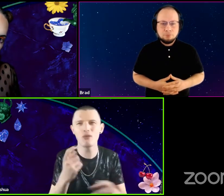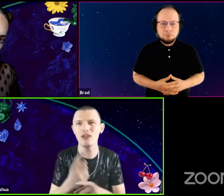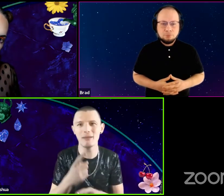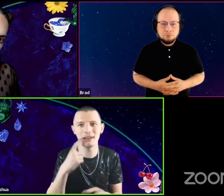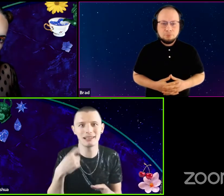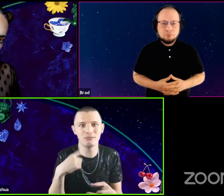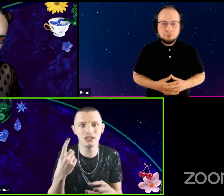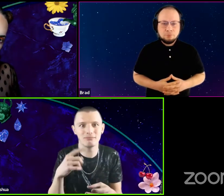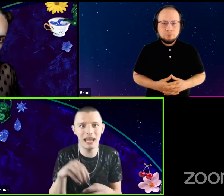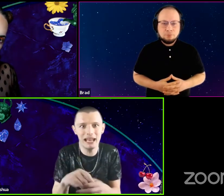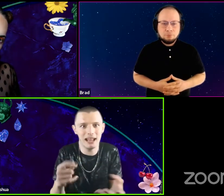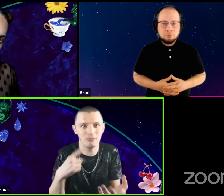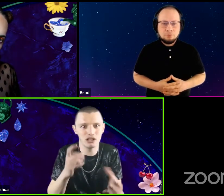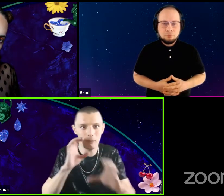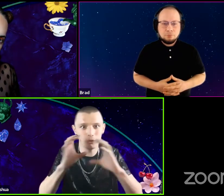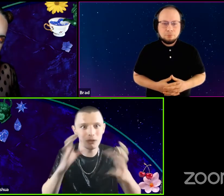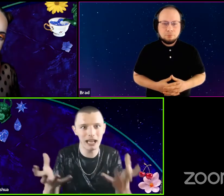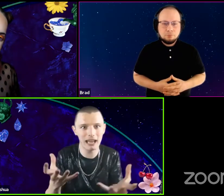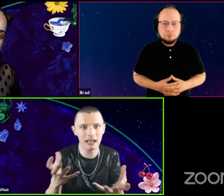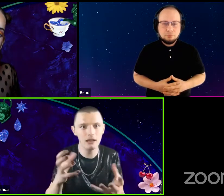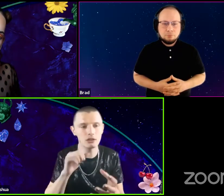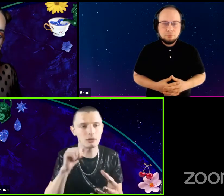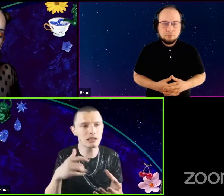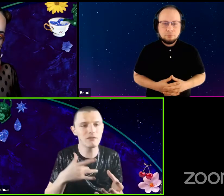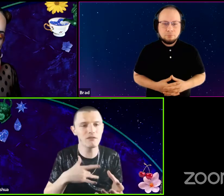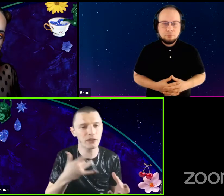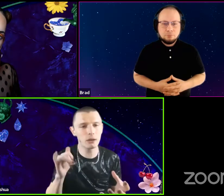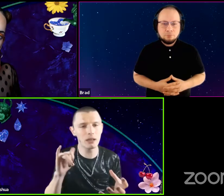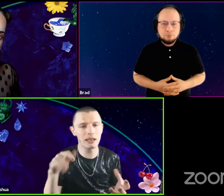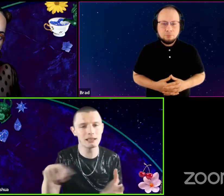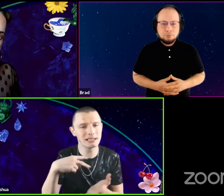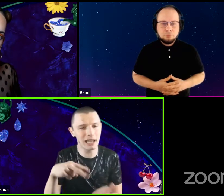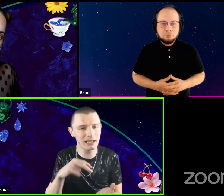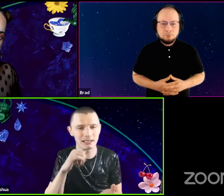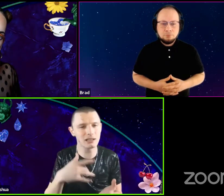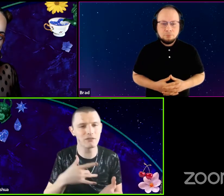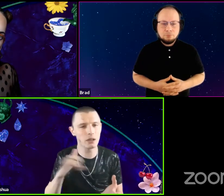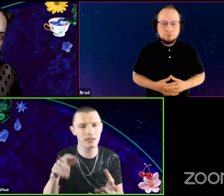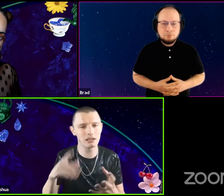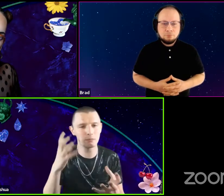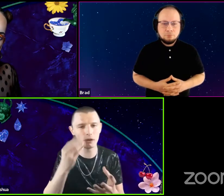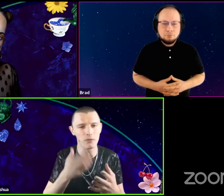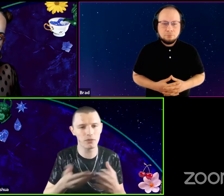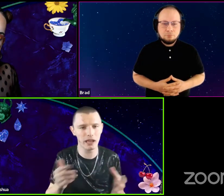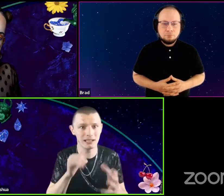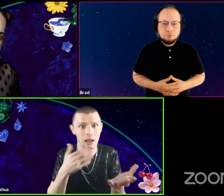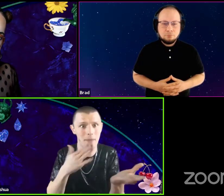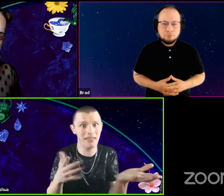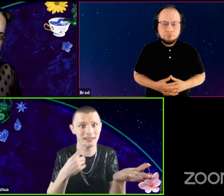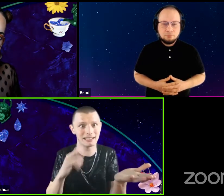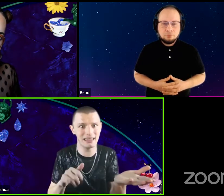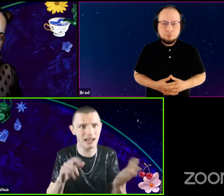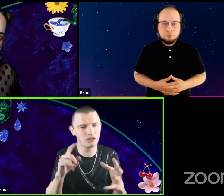I'm like, oh right, because I'm just in it, I'm just communicating. So it doesn't feel like a stance. It doesn't feel like this beautiful thing and it's not bad to say that.